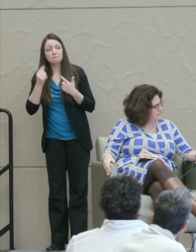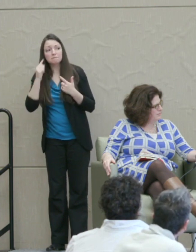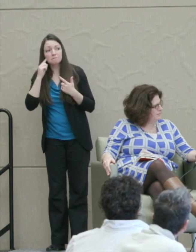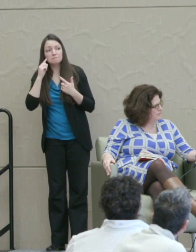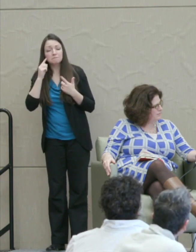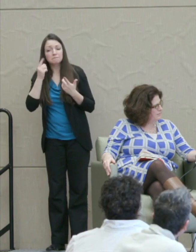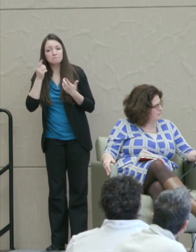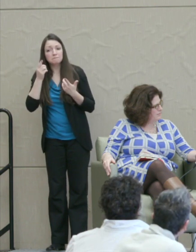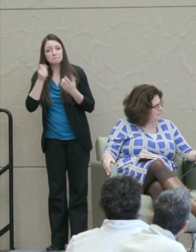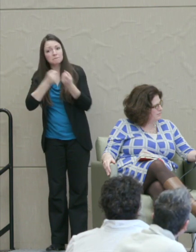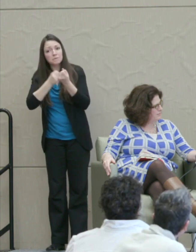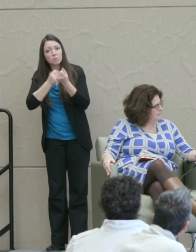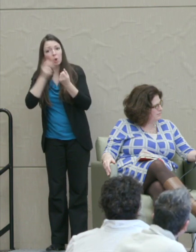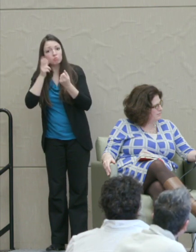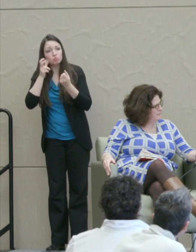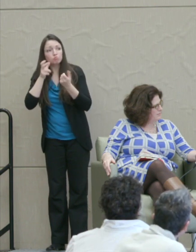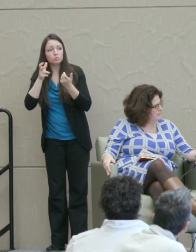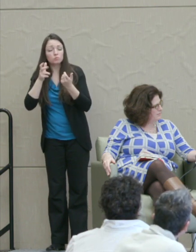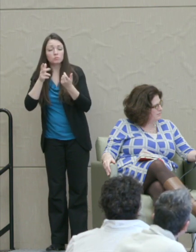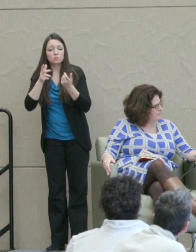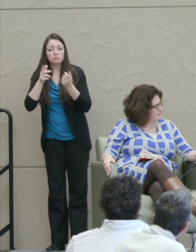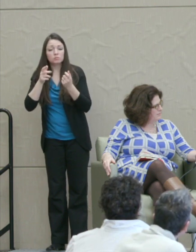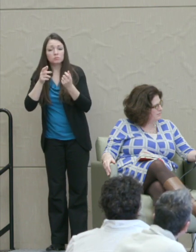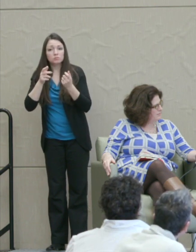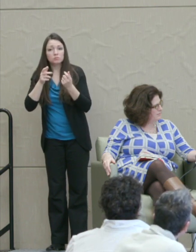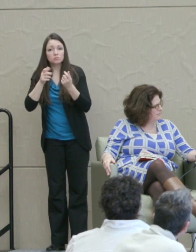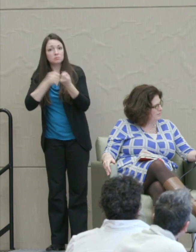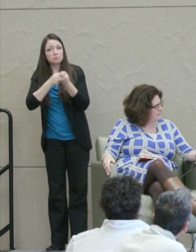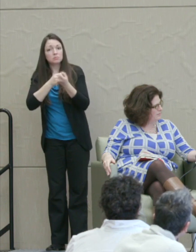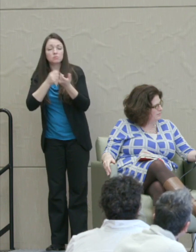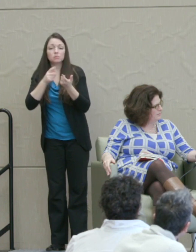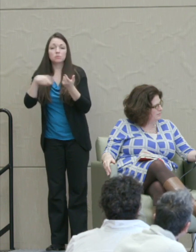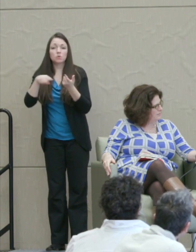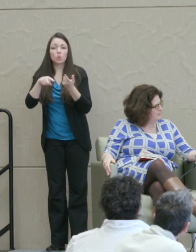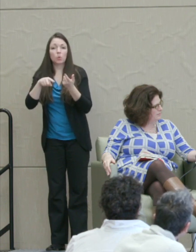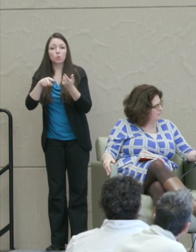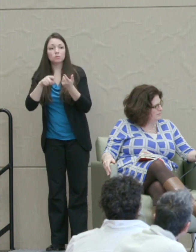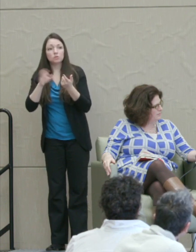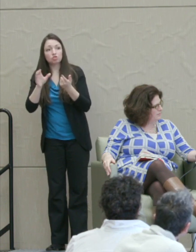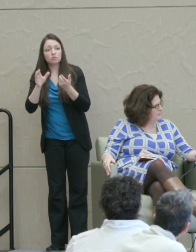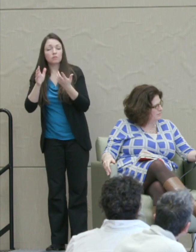It's very hard to find conservative faculty who will engage in this rational debate because